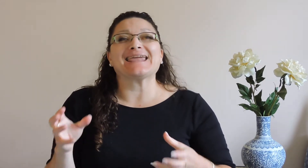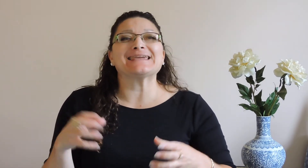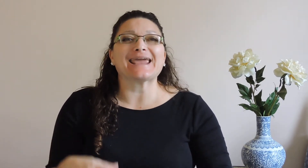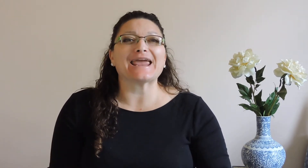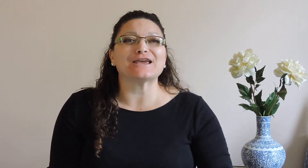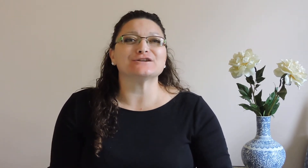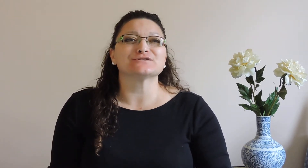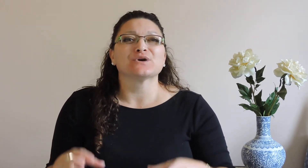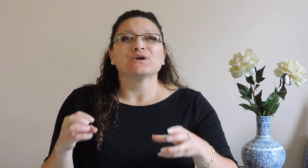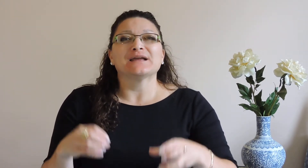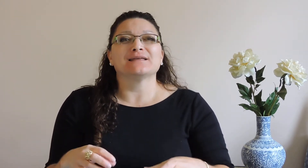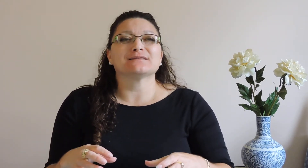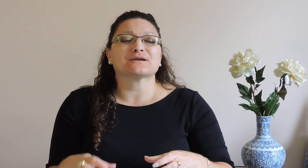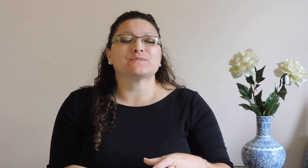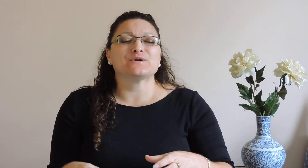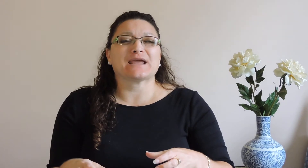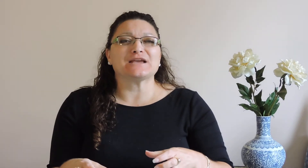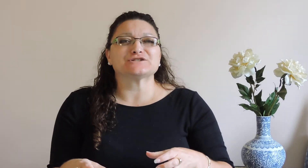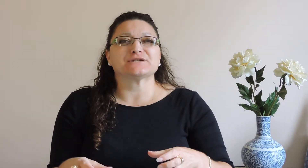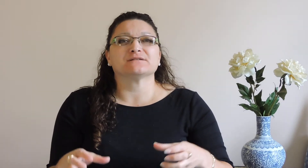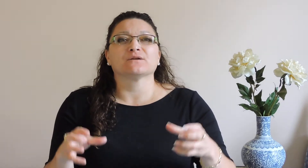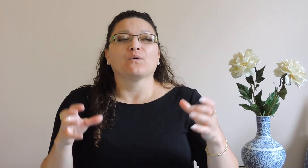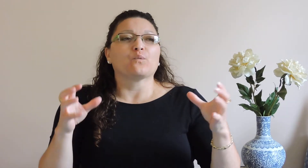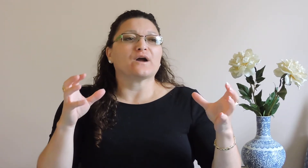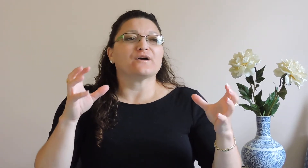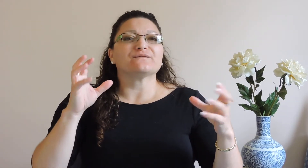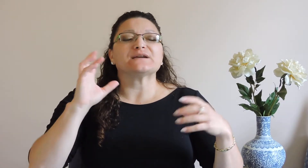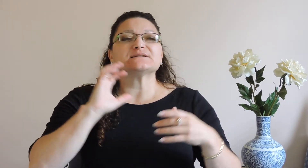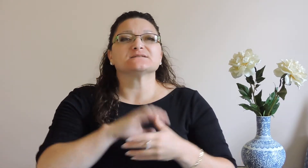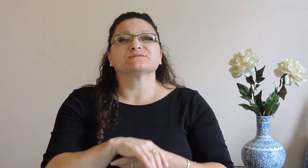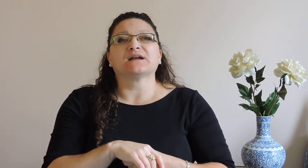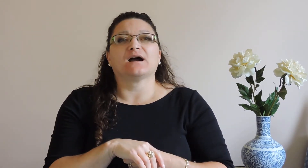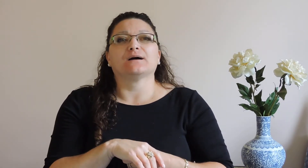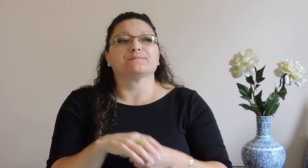engaged in the communication where there's